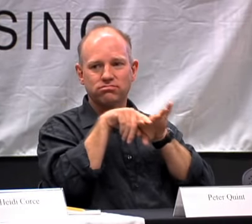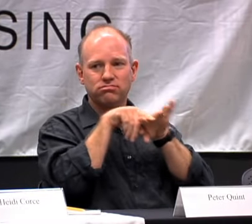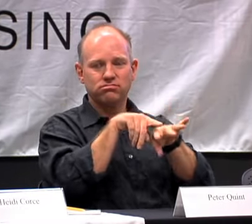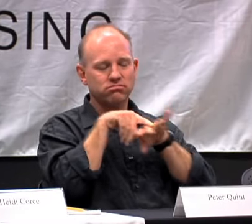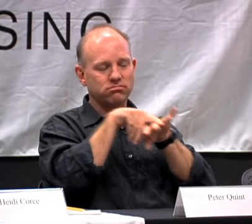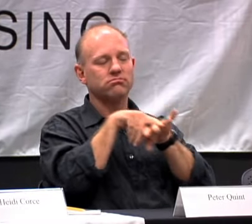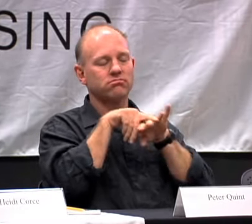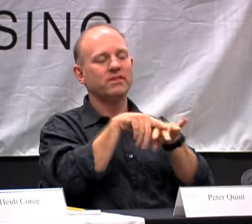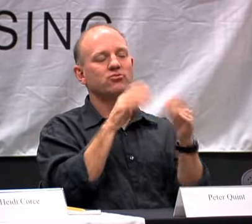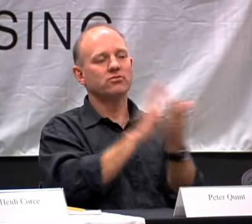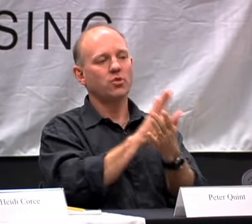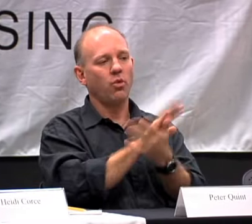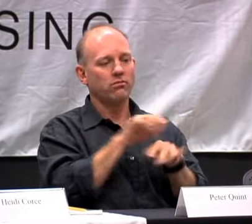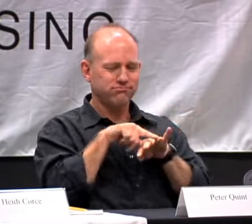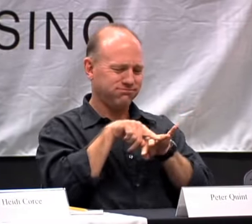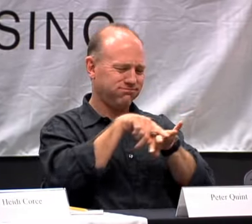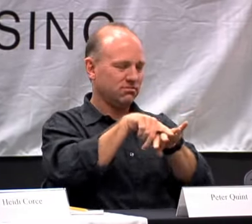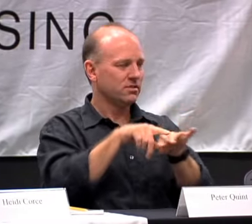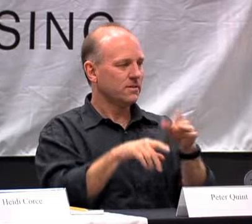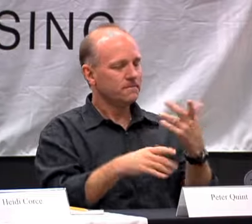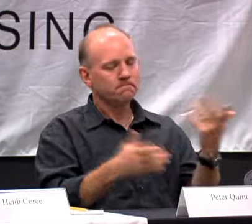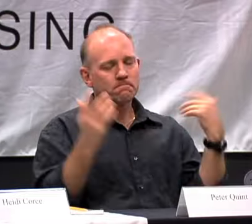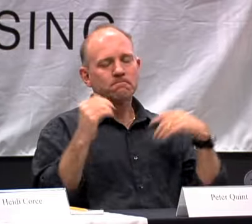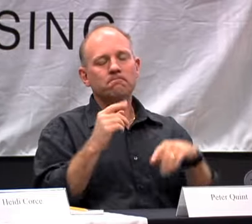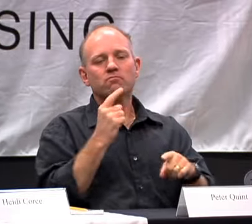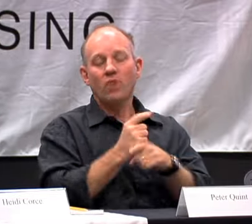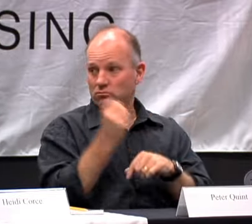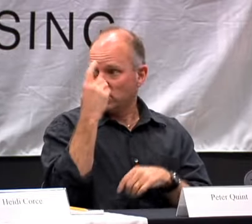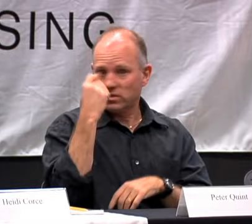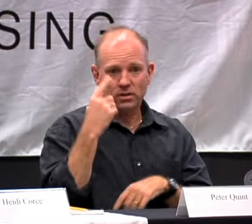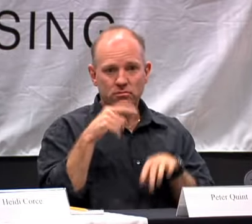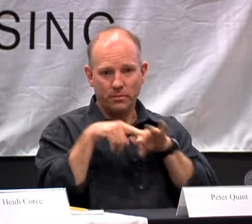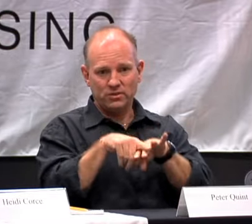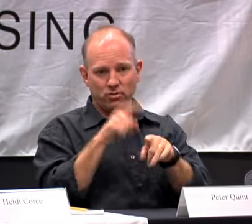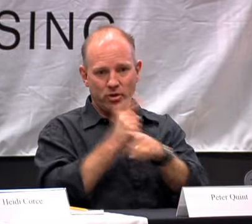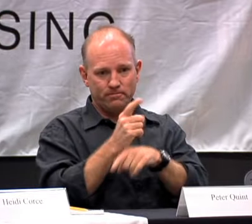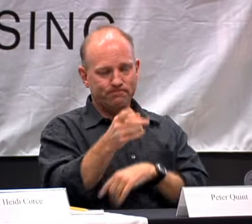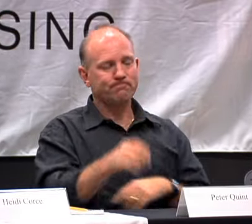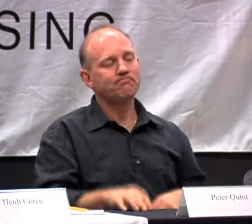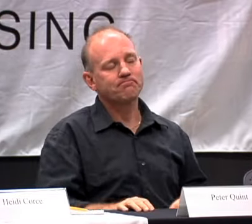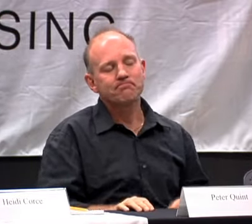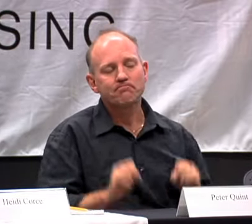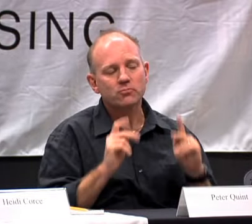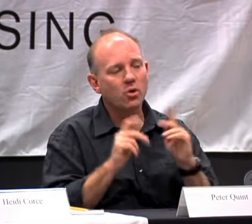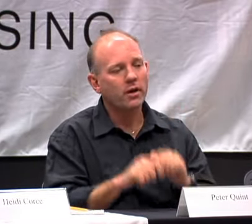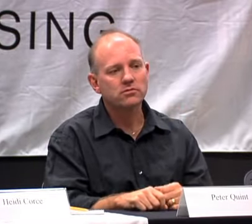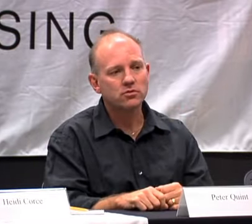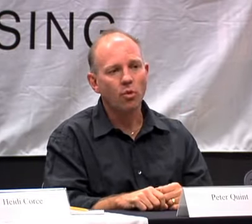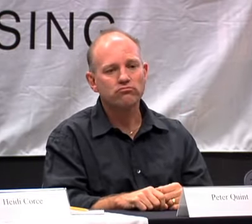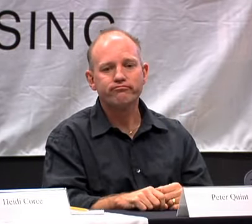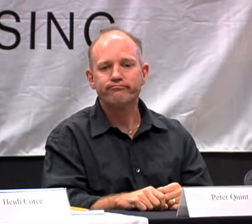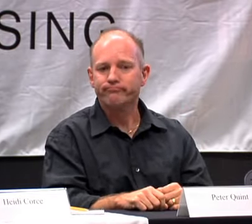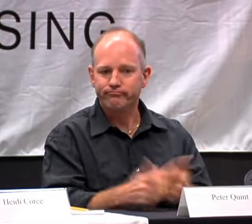AND I WAS MAINSTREAMED, WENT TO MAINSTREAM SCHOOL. YES-- THE INTERPRETER CAN UNDERSTAND.